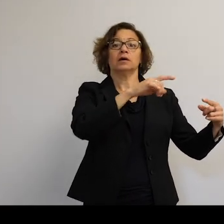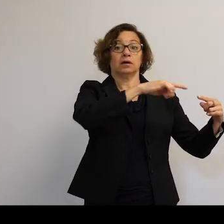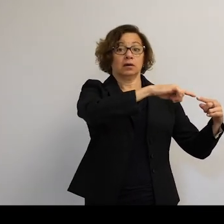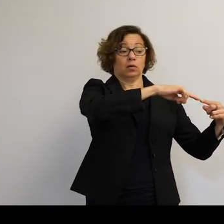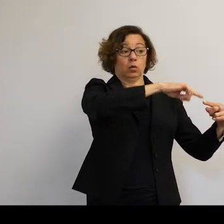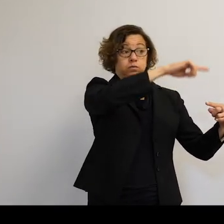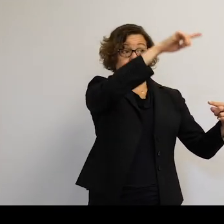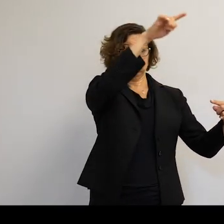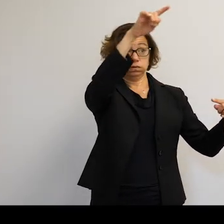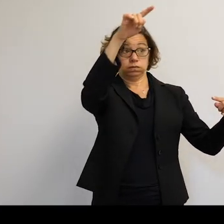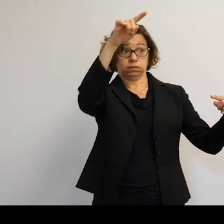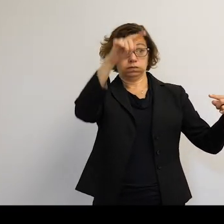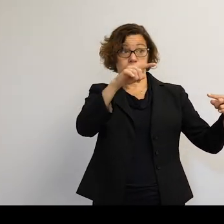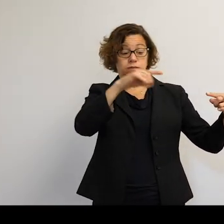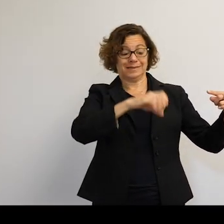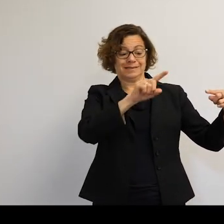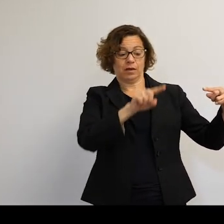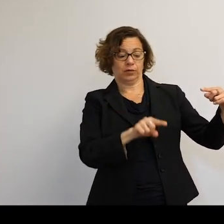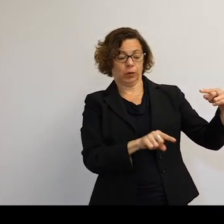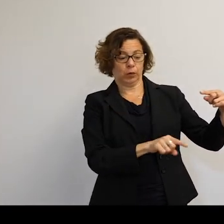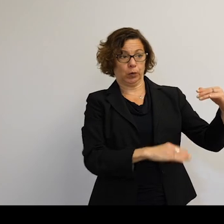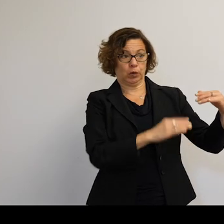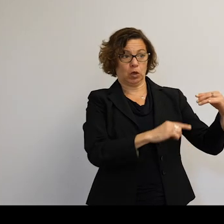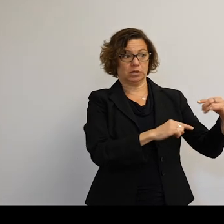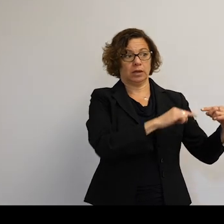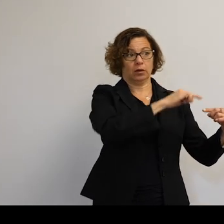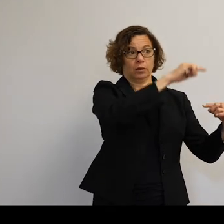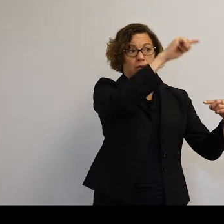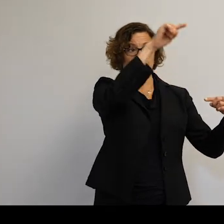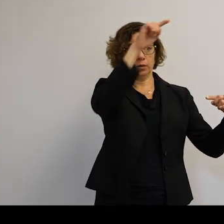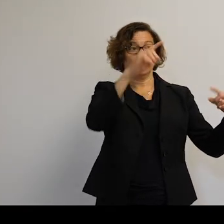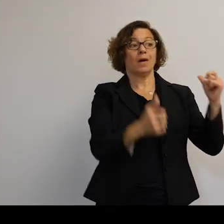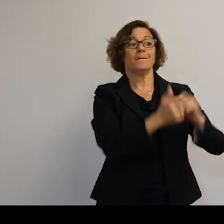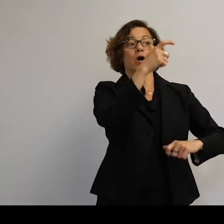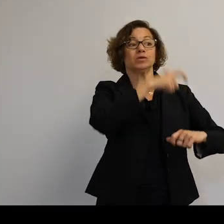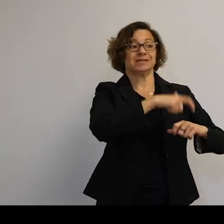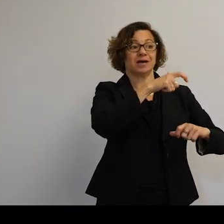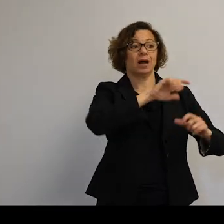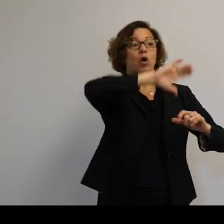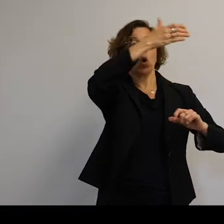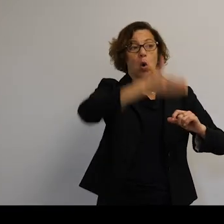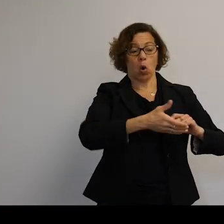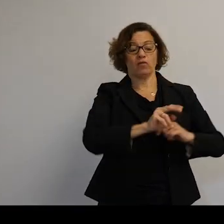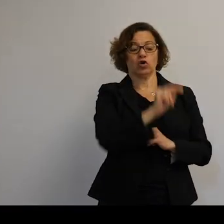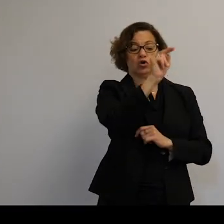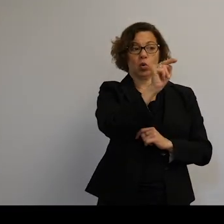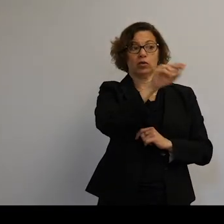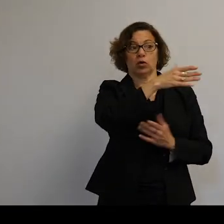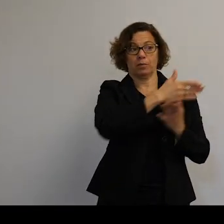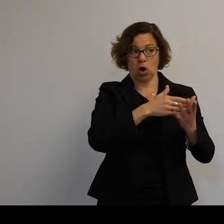to the Southern Hemisphere and then goes back up the top. So it spends a lot of its time over the Northern Hemisphere.